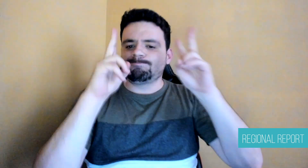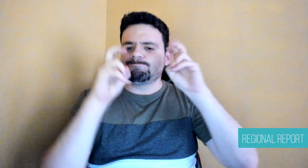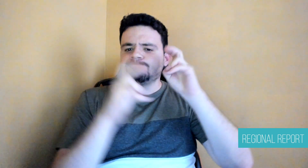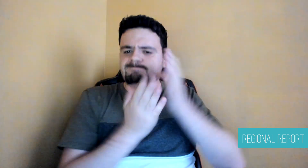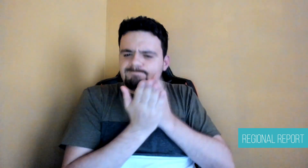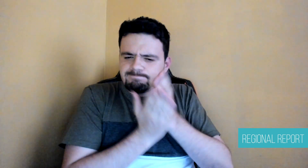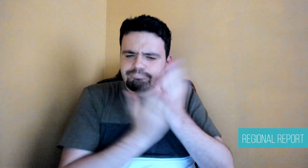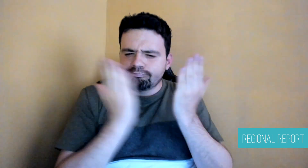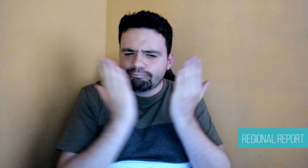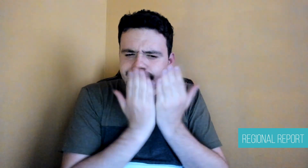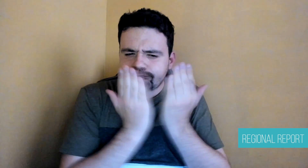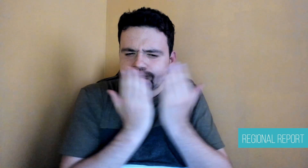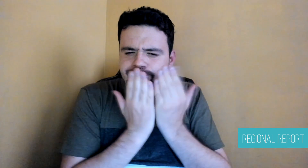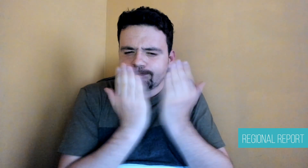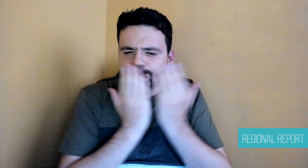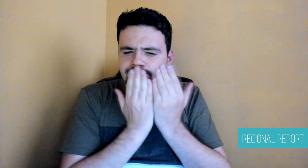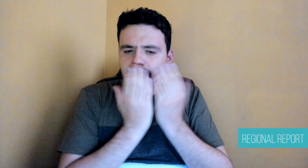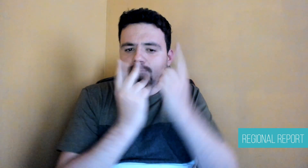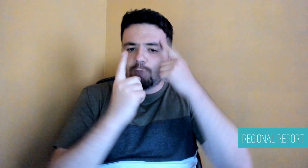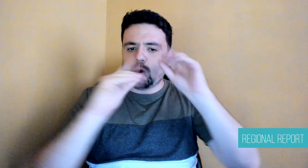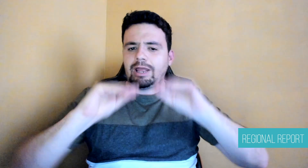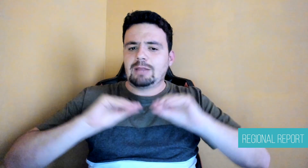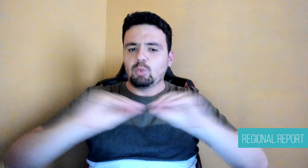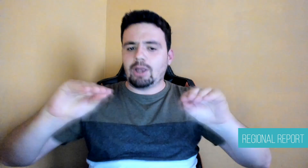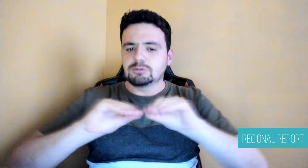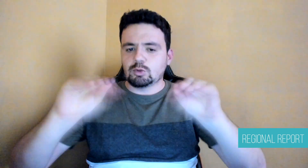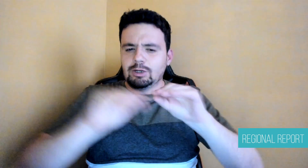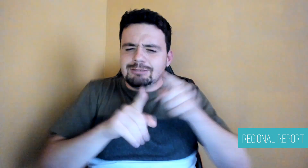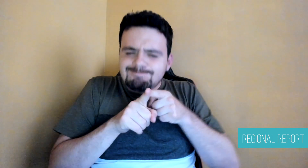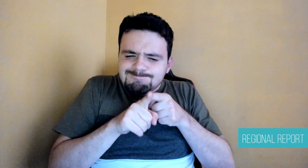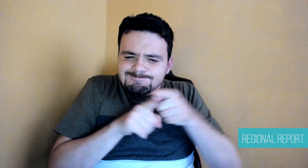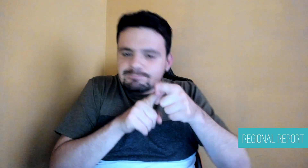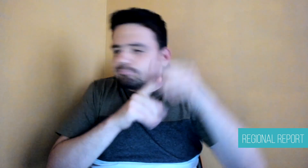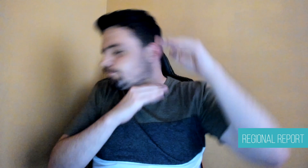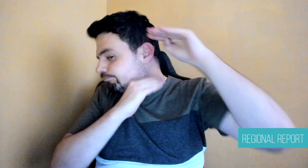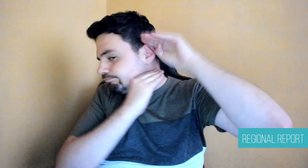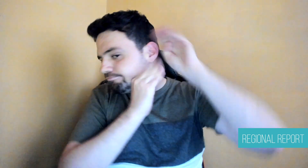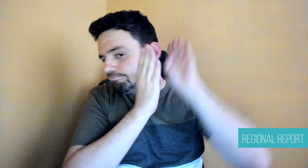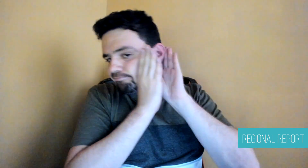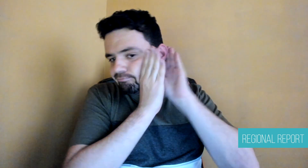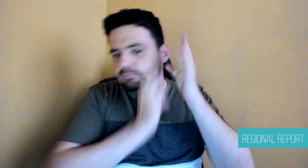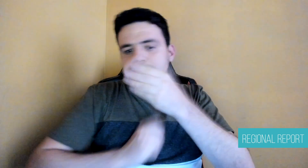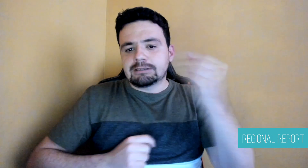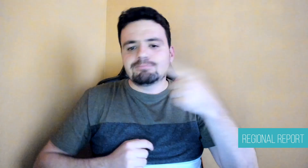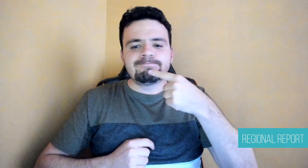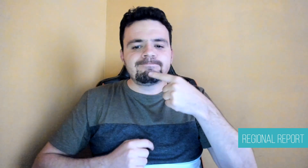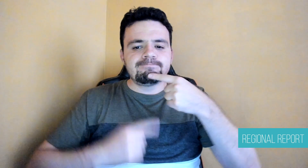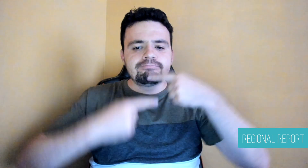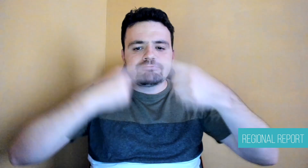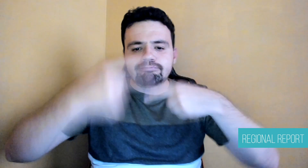to be able to be a teacher of Deaf children in an